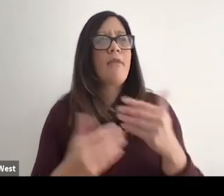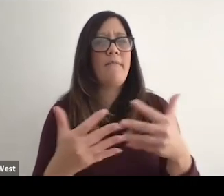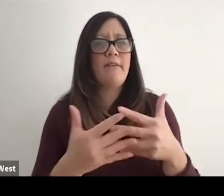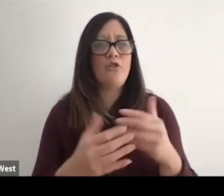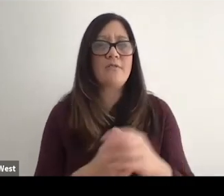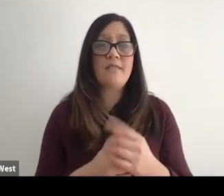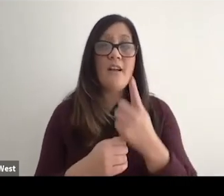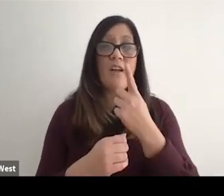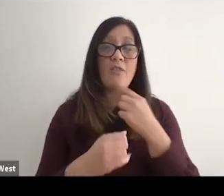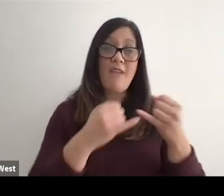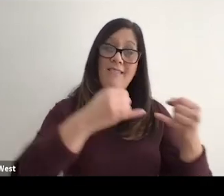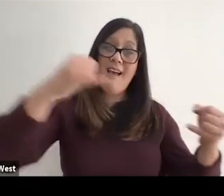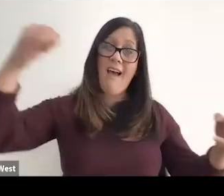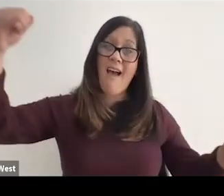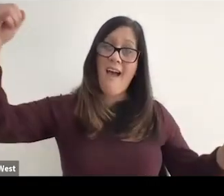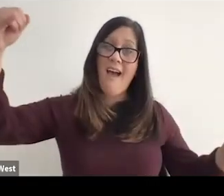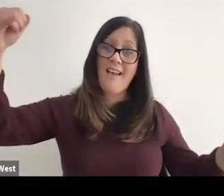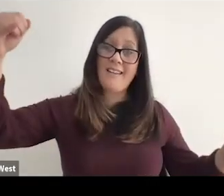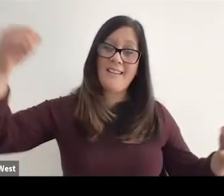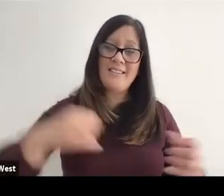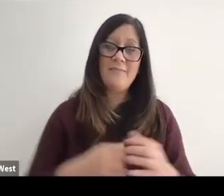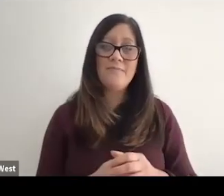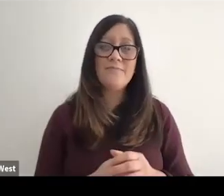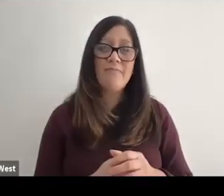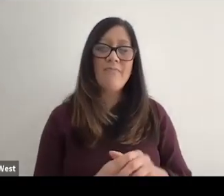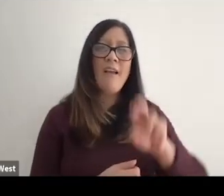that red line that goes from our fear passes through that redefining moment,